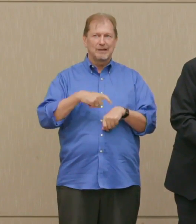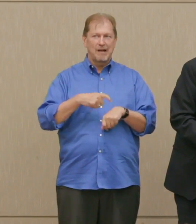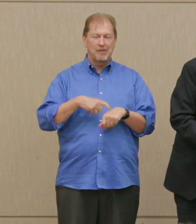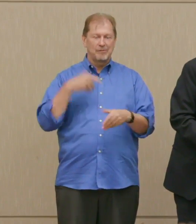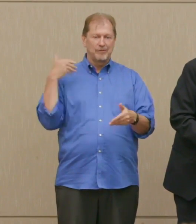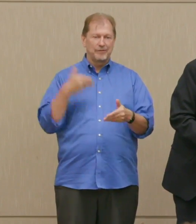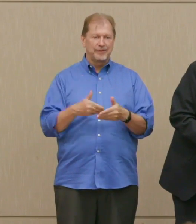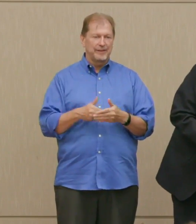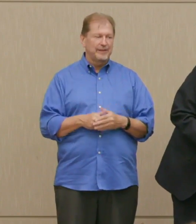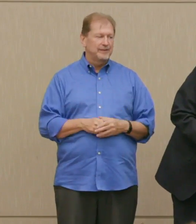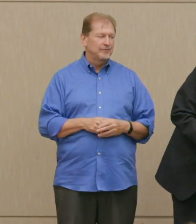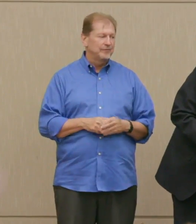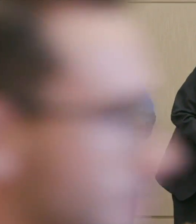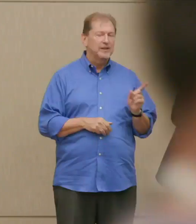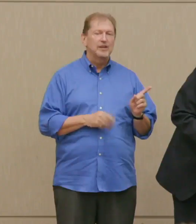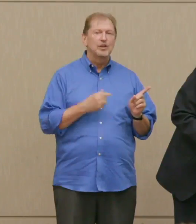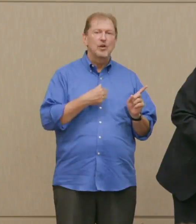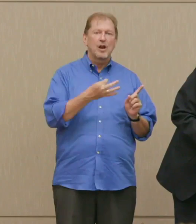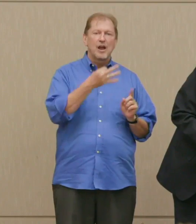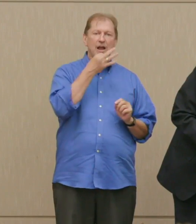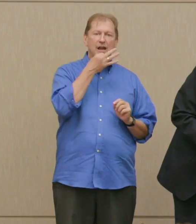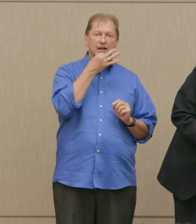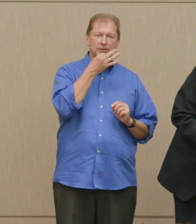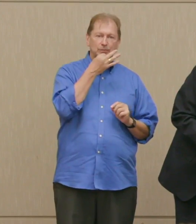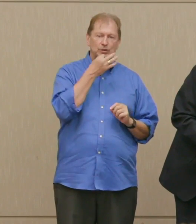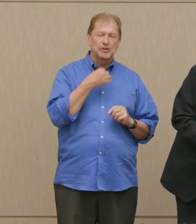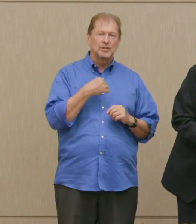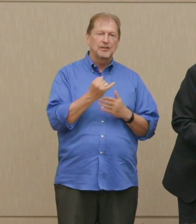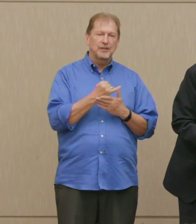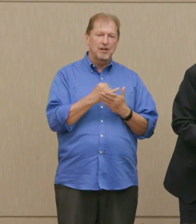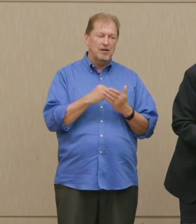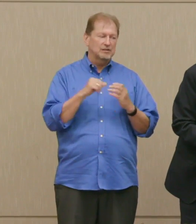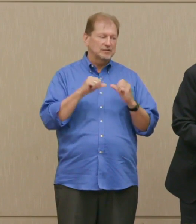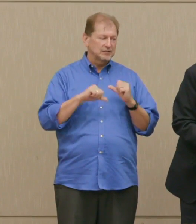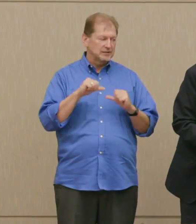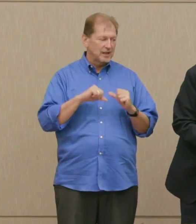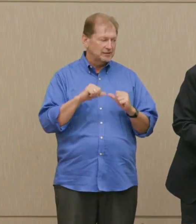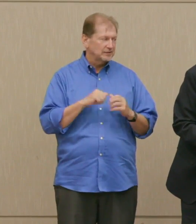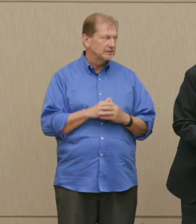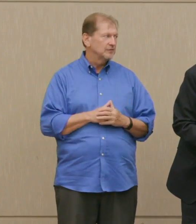You are a life-long expert in the art and science of ambiguity, as evidenced by your